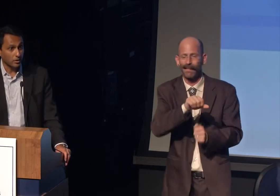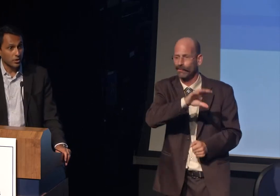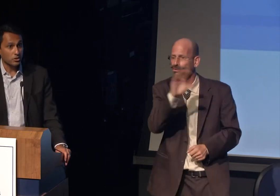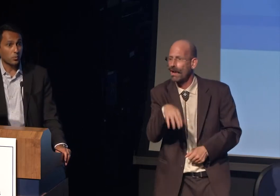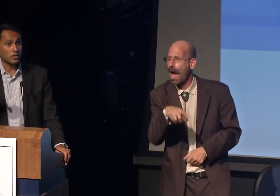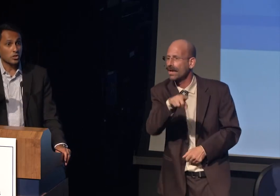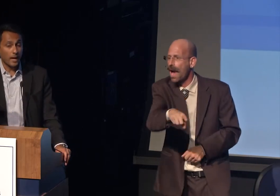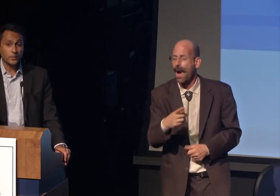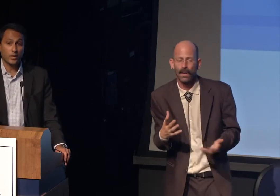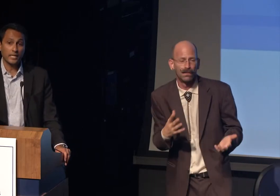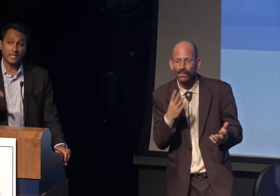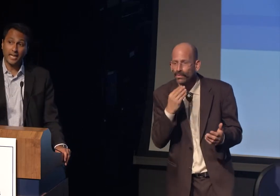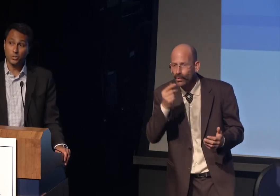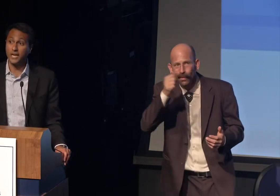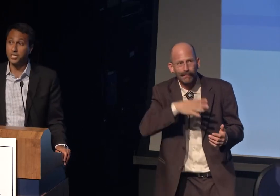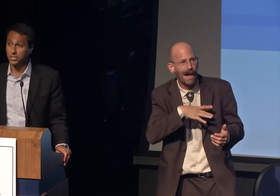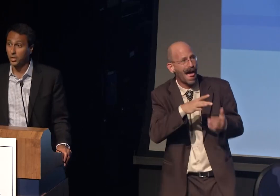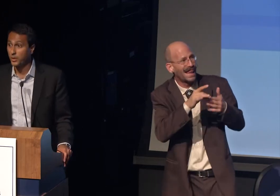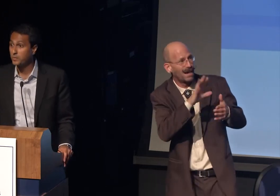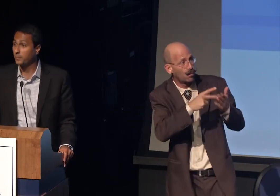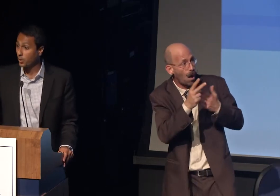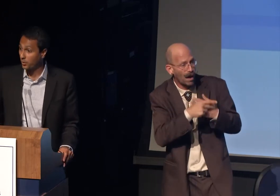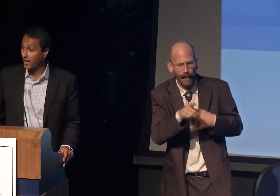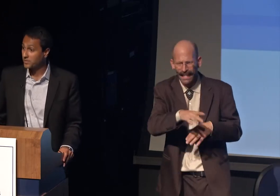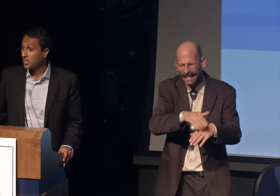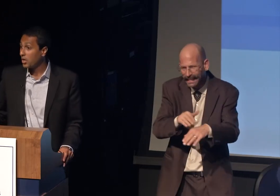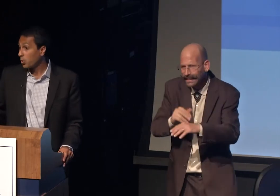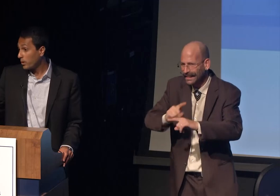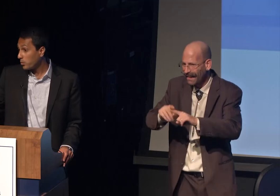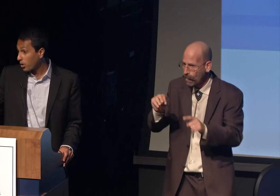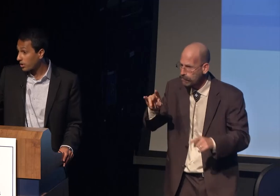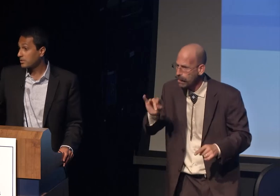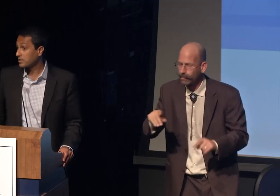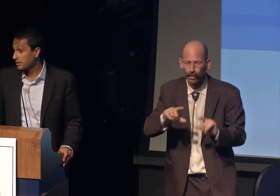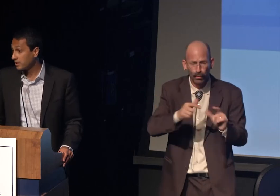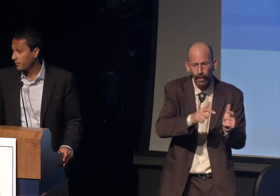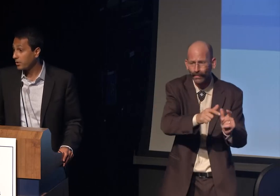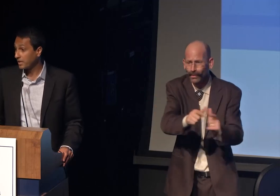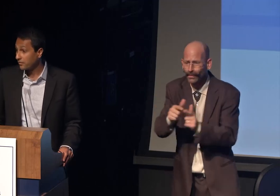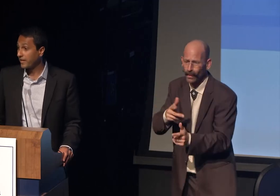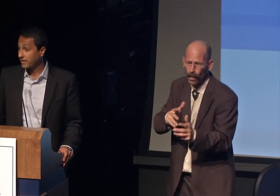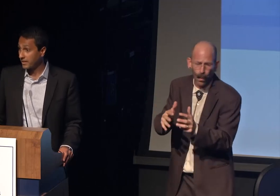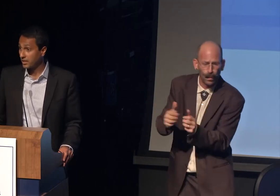to run job training, and educational enrichment programs. We worked for an interfaith leader.